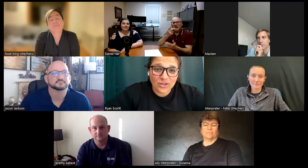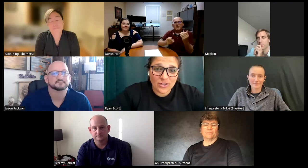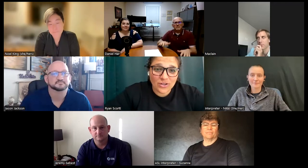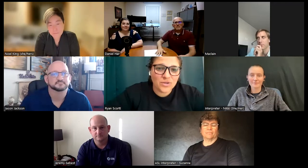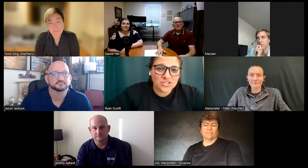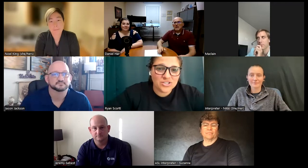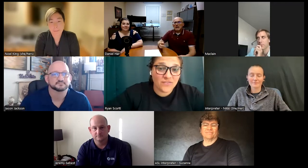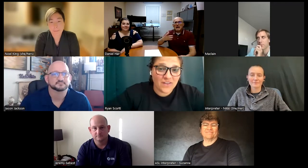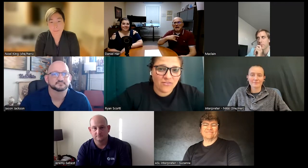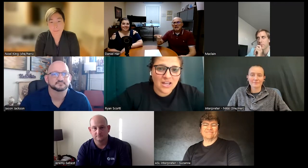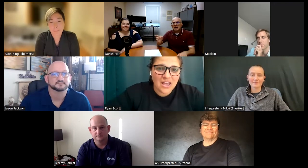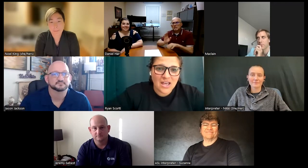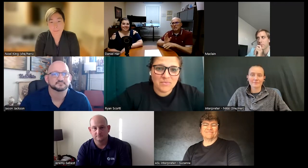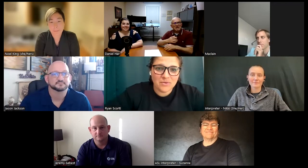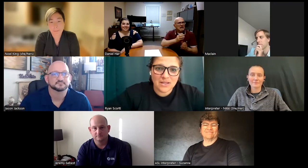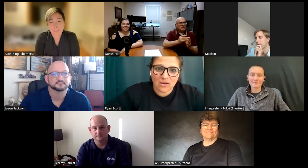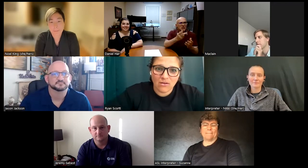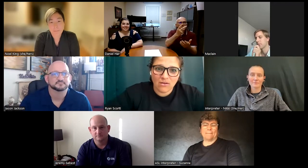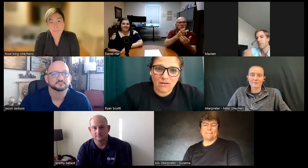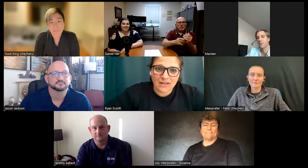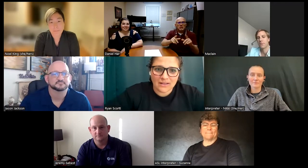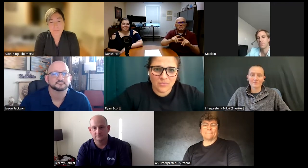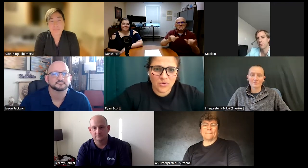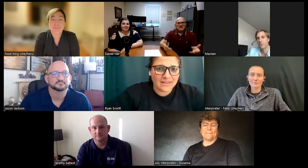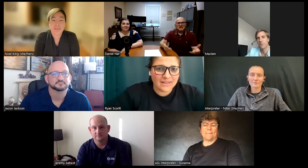favorite and people would be like oh I like the movie I like book I mean both